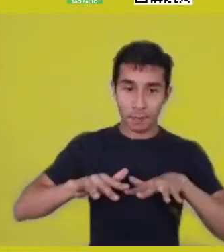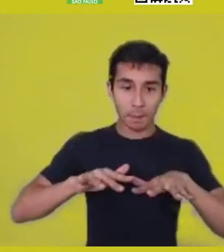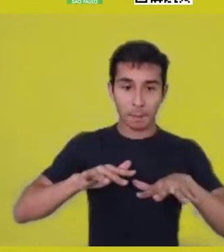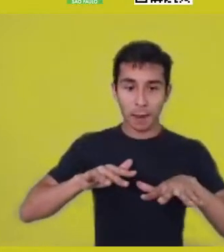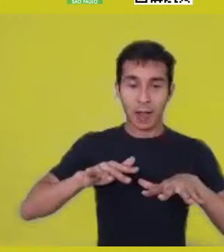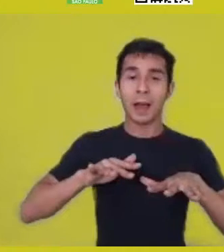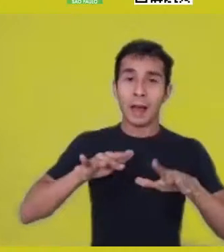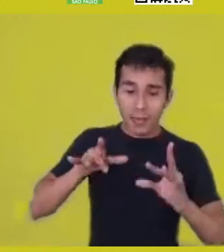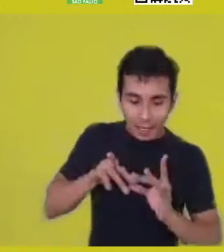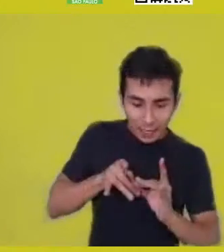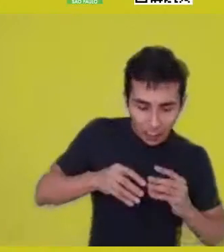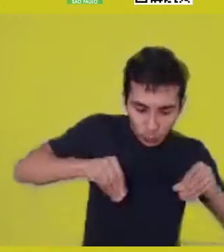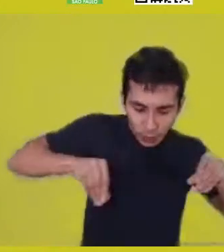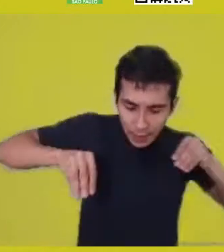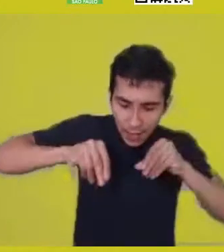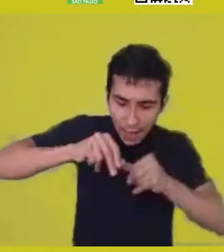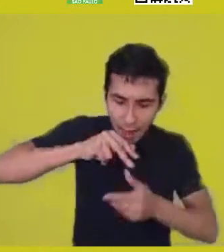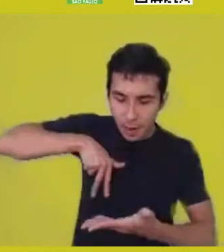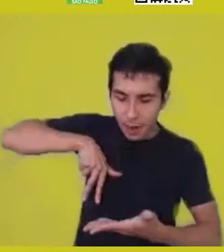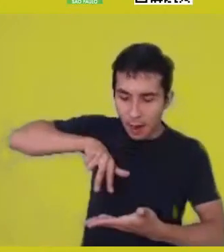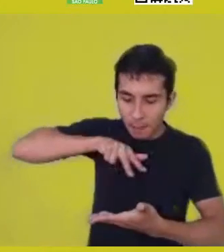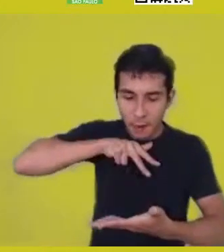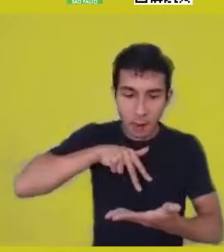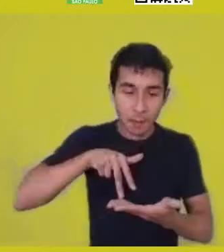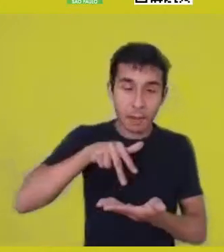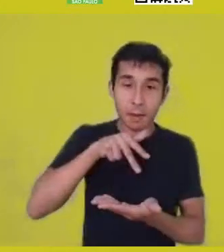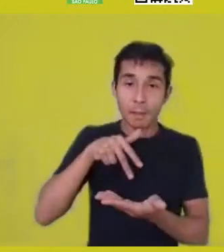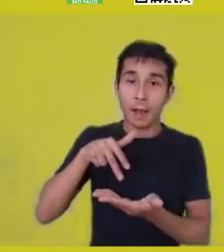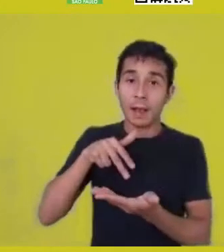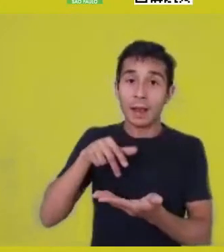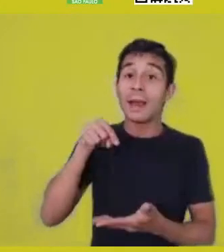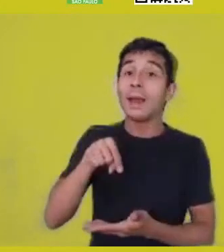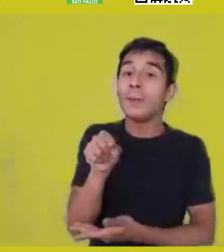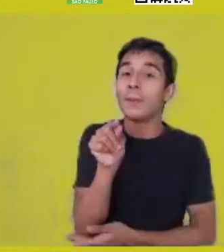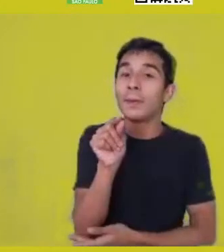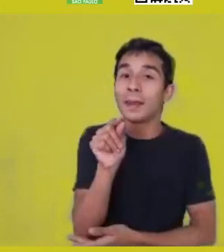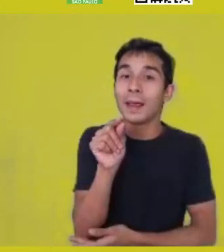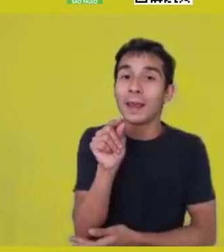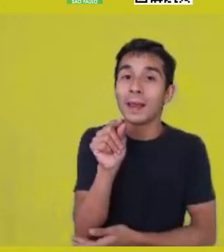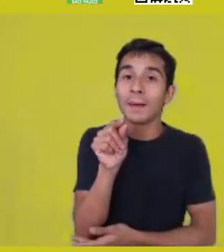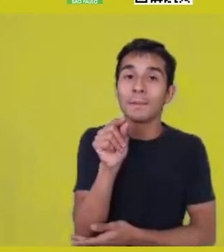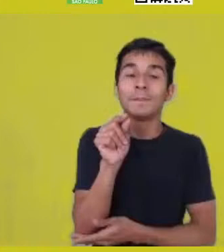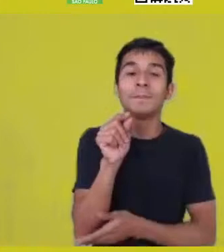that’s one manifestation of being.